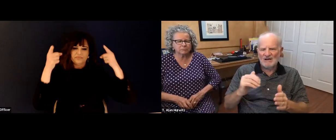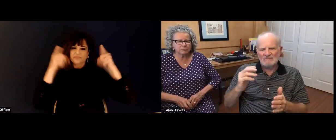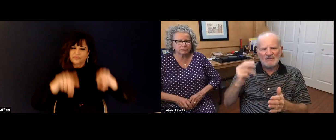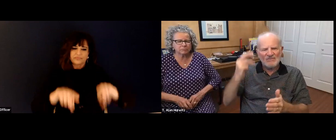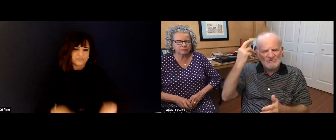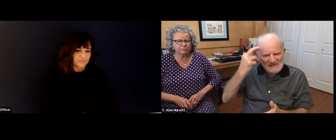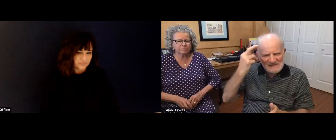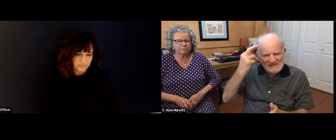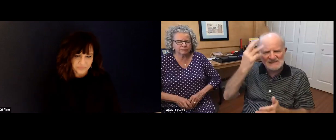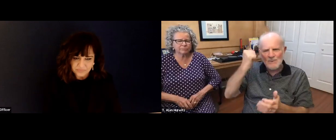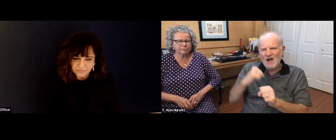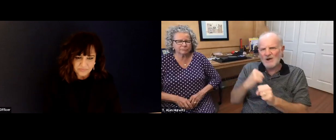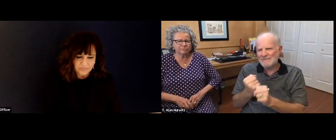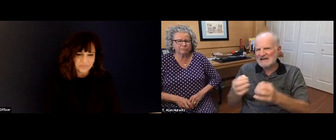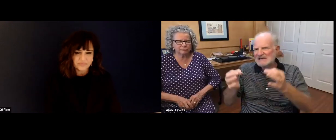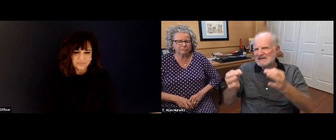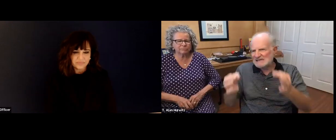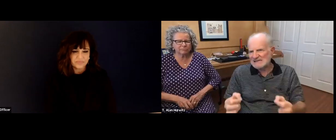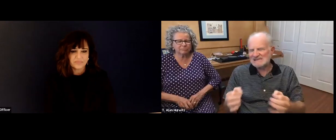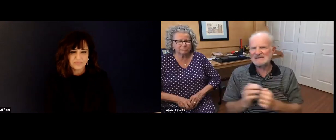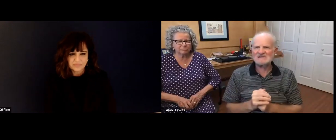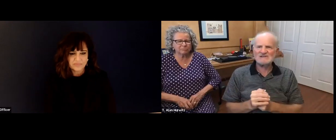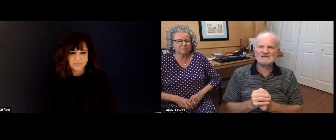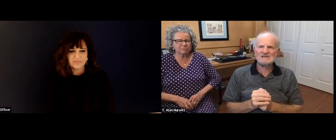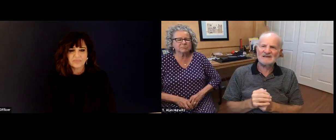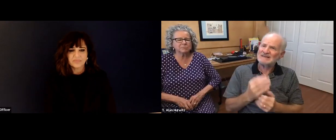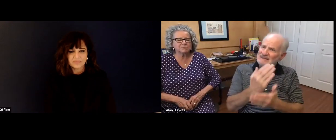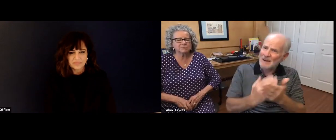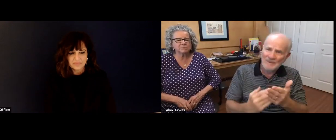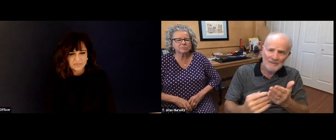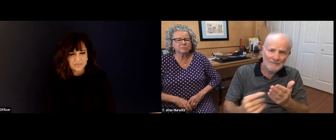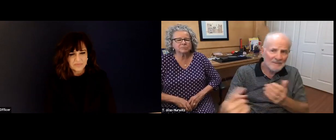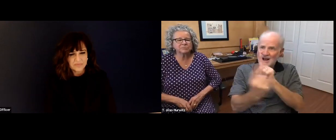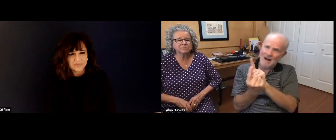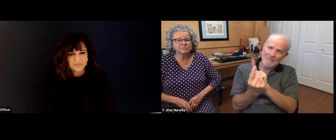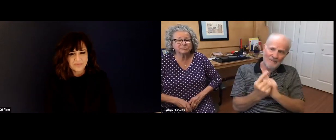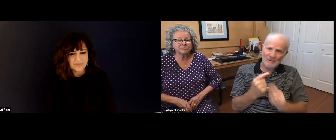care. But it's important to have those lines of communication